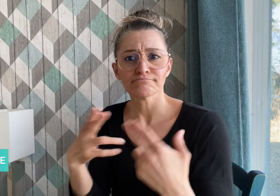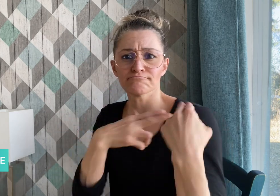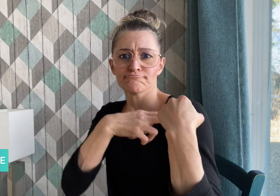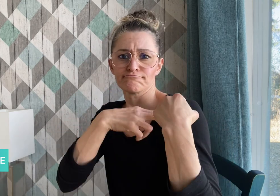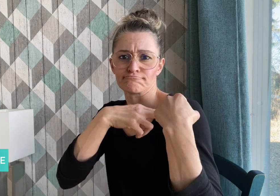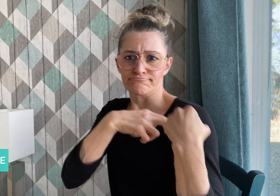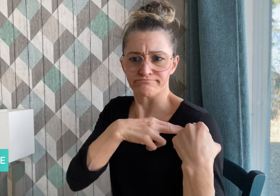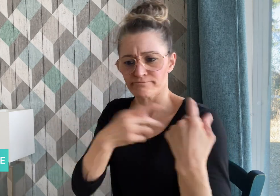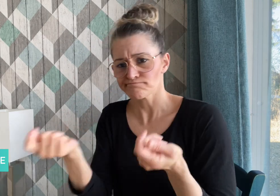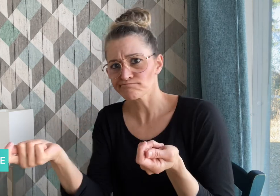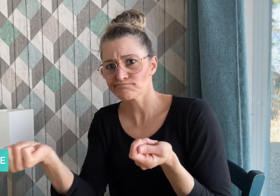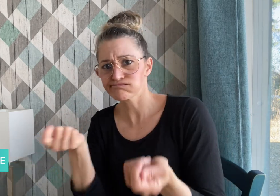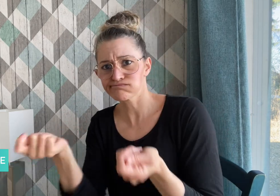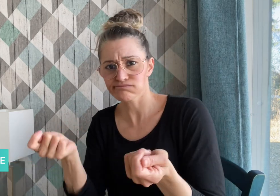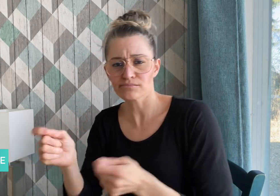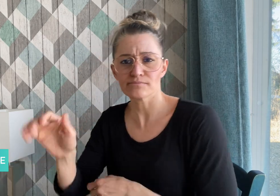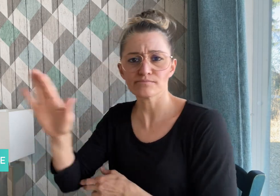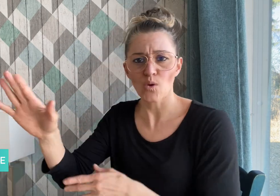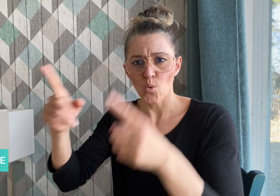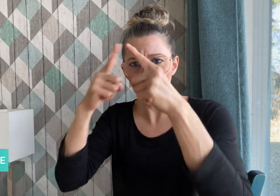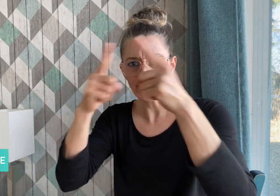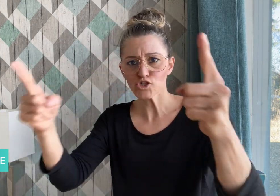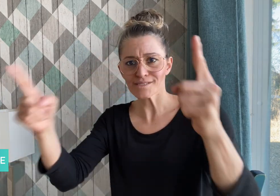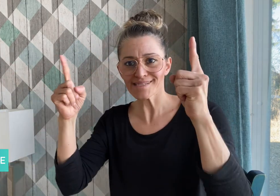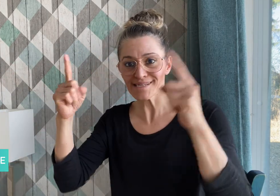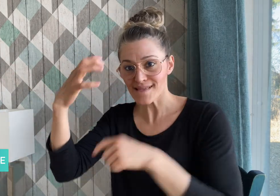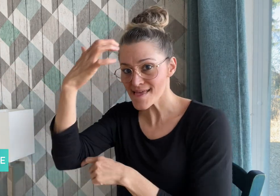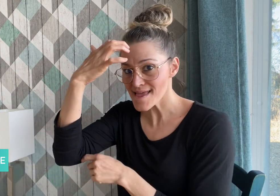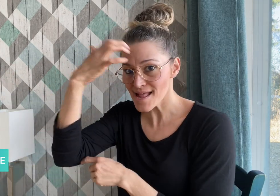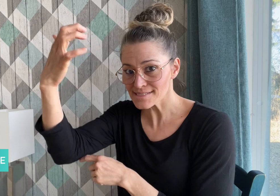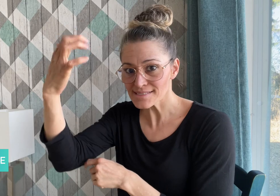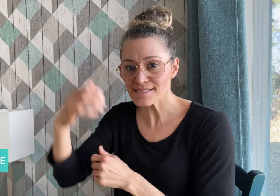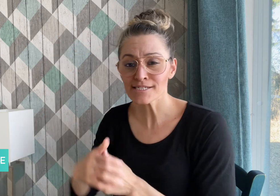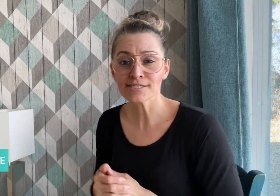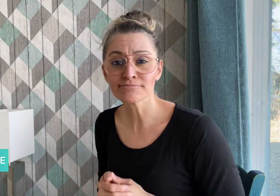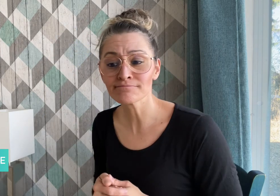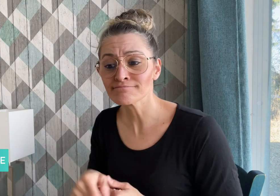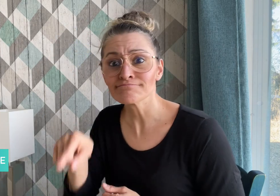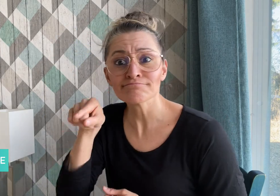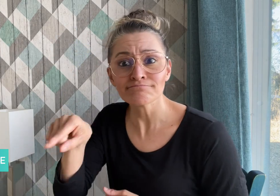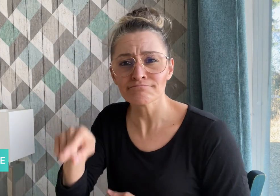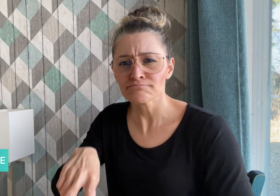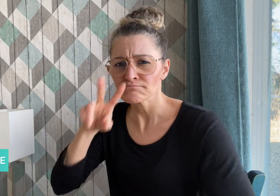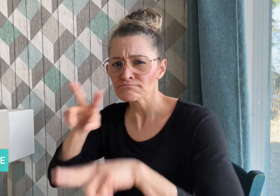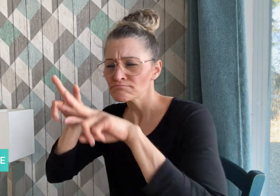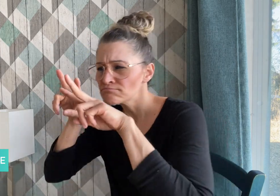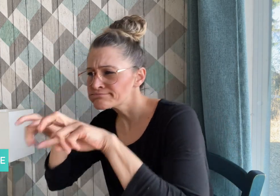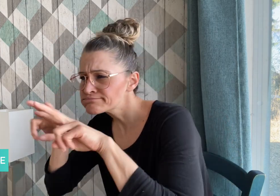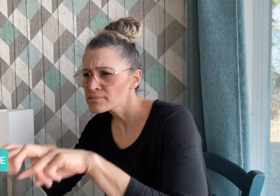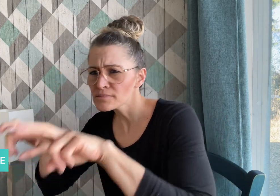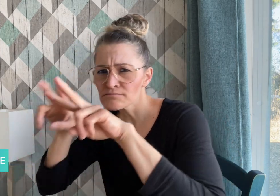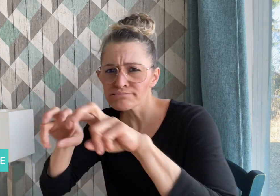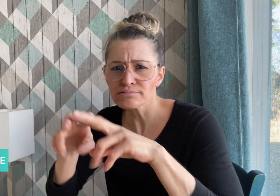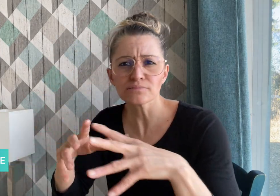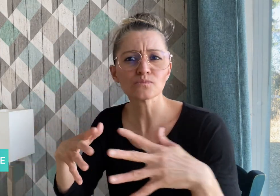of the University of Helsinki, investigates injustices